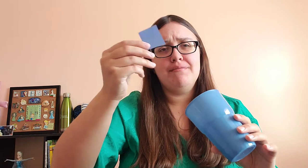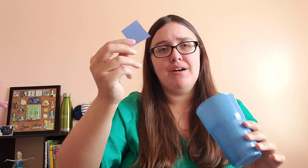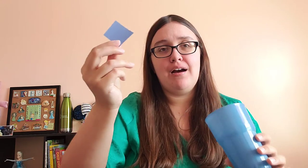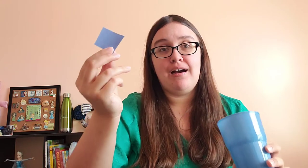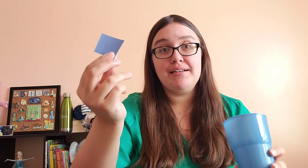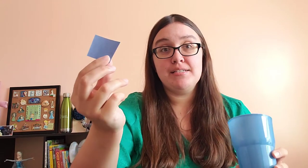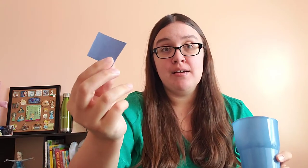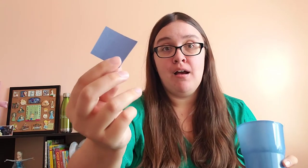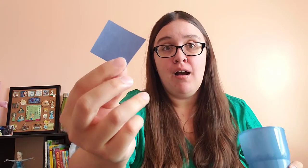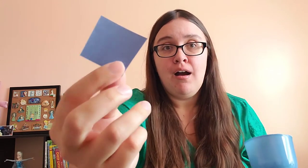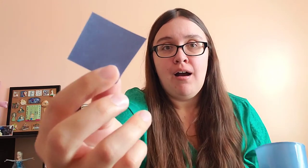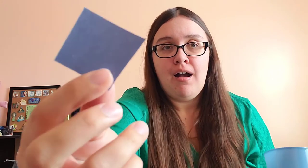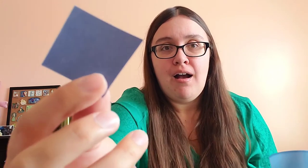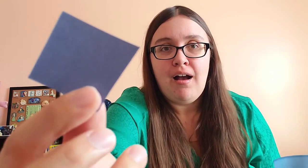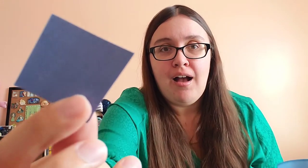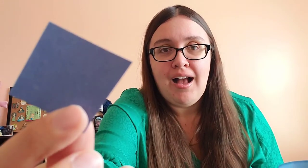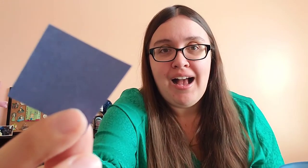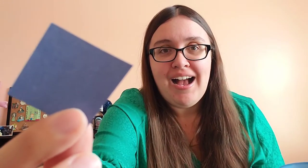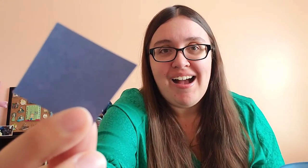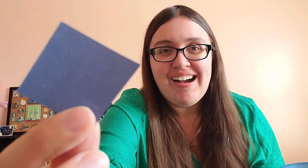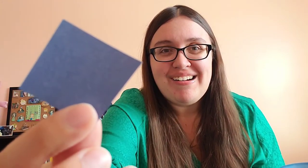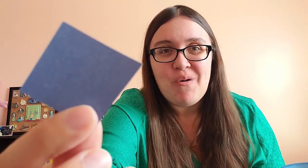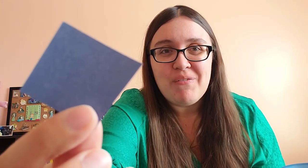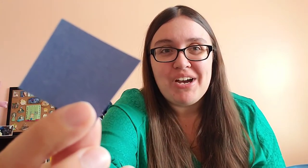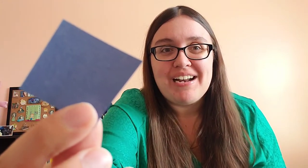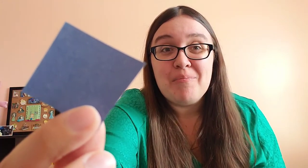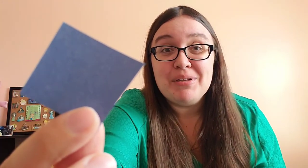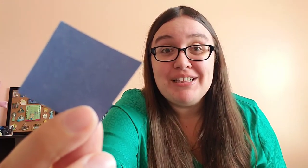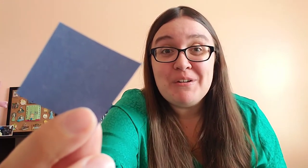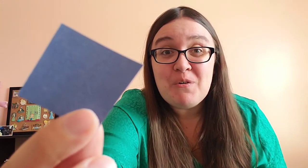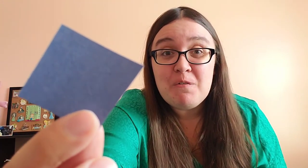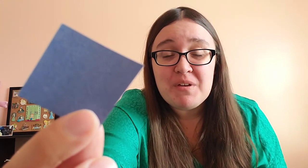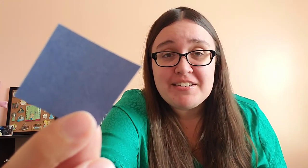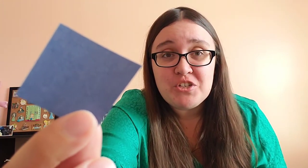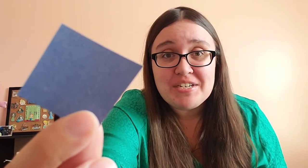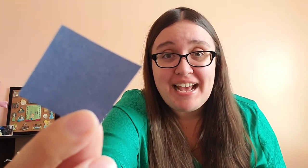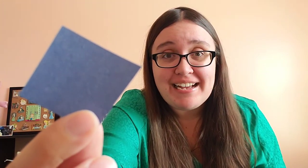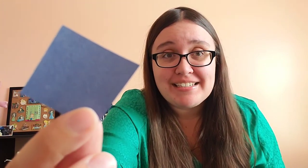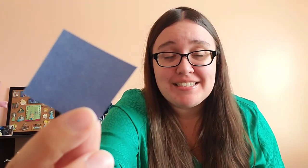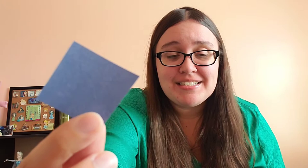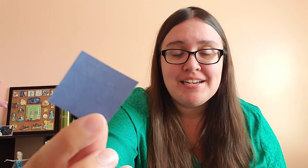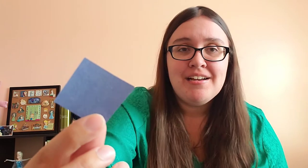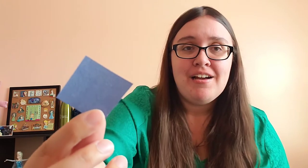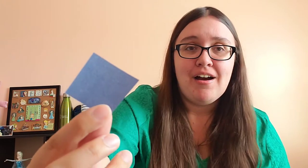And we have got...[pause to guess color]. We've got a blue fish next.